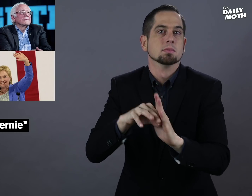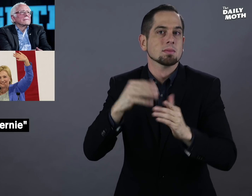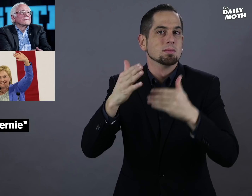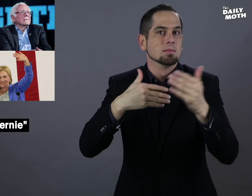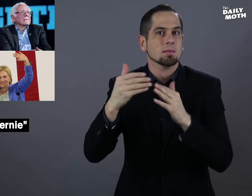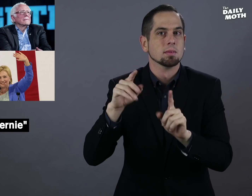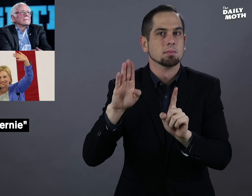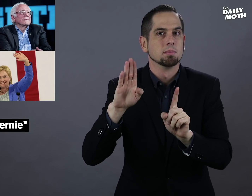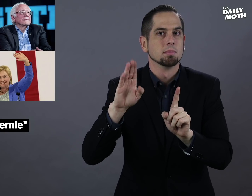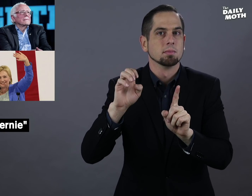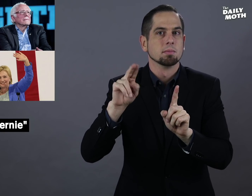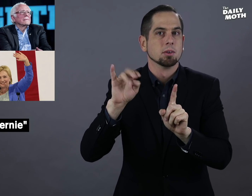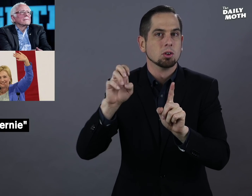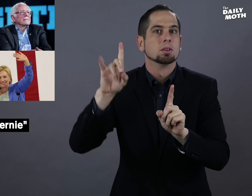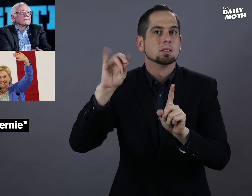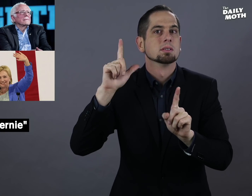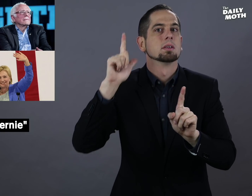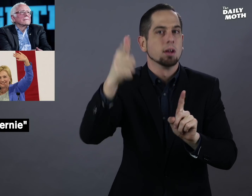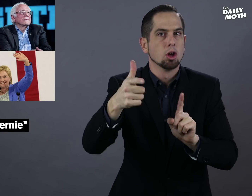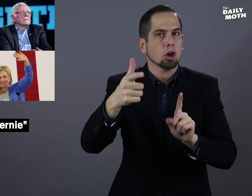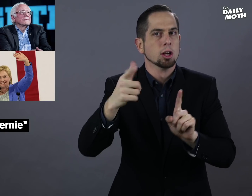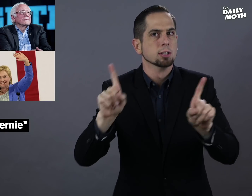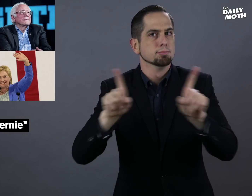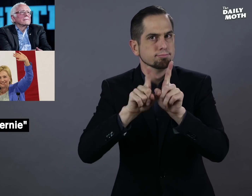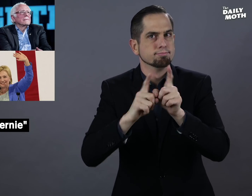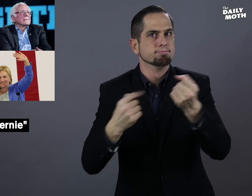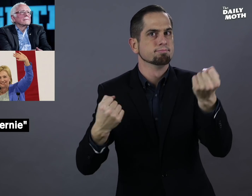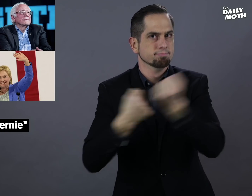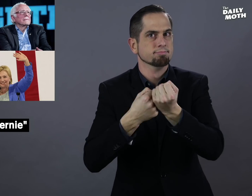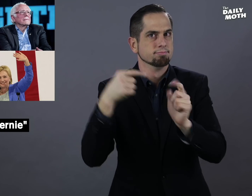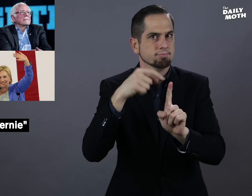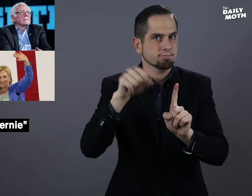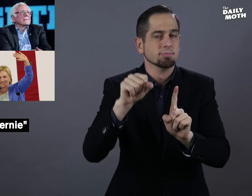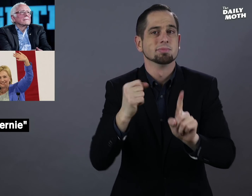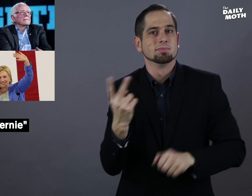Although Bernie did eventually endorse her,